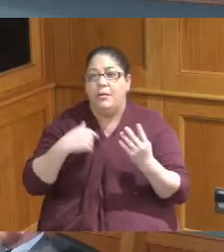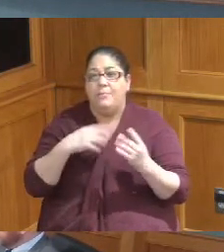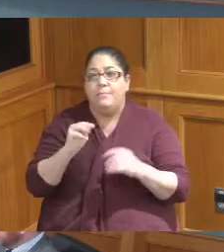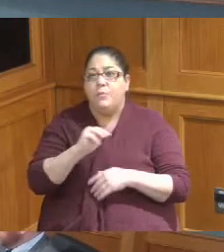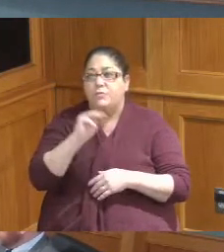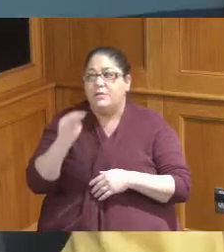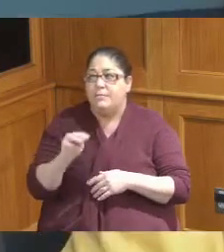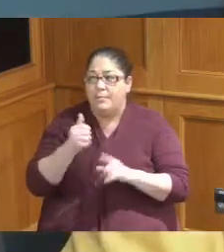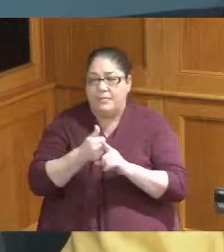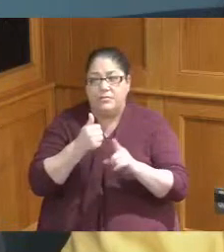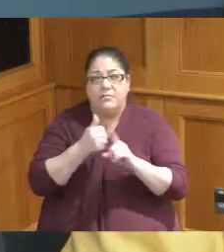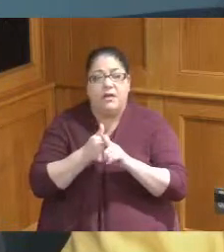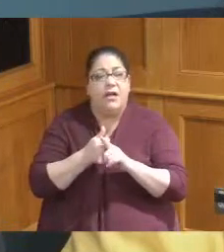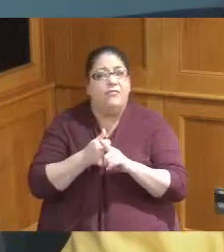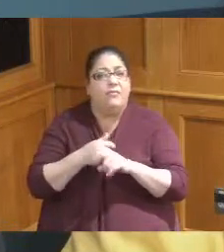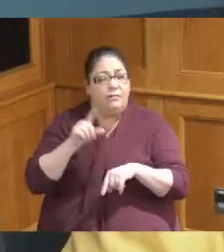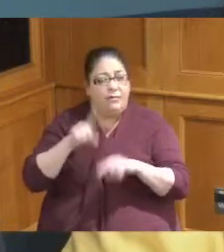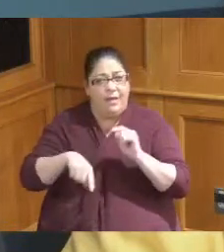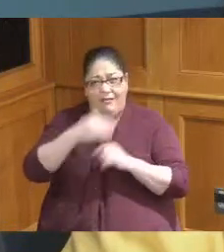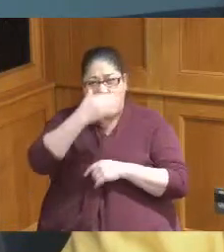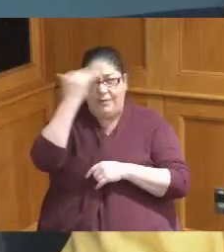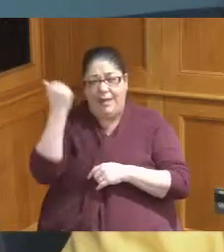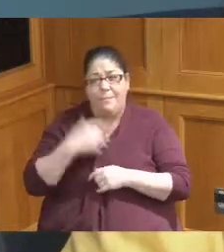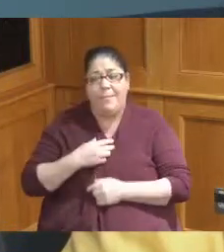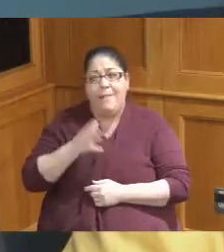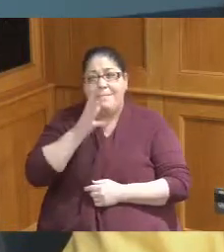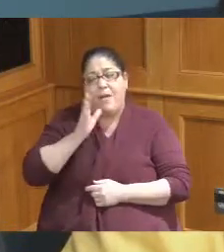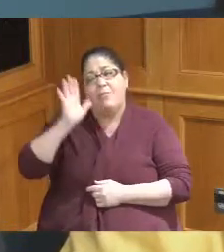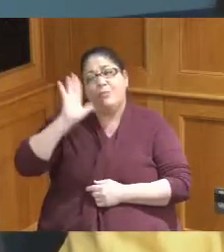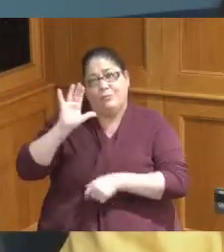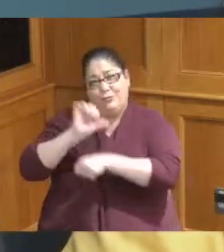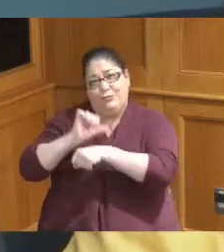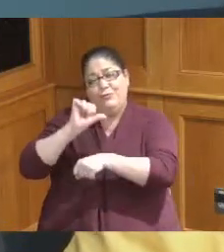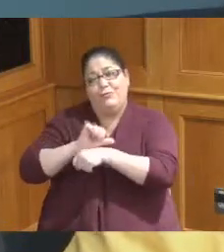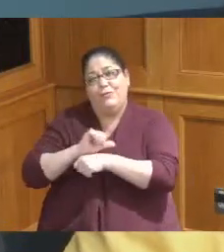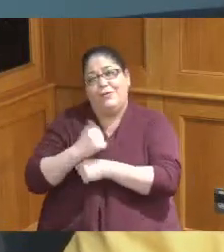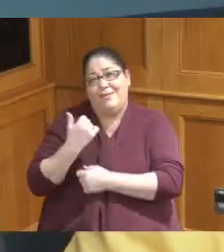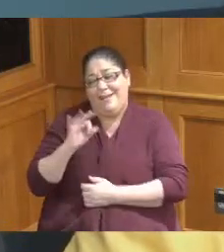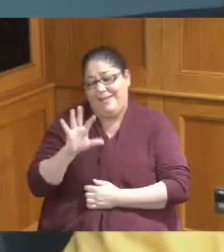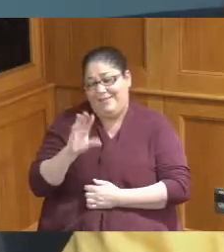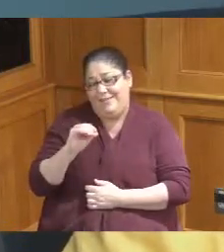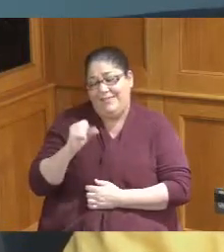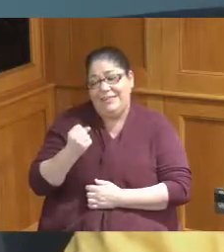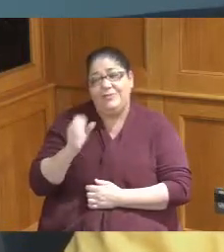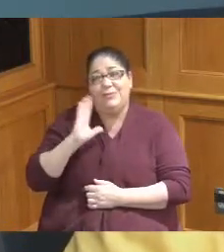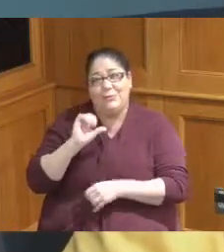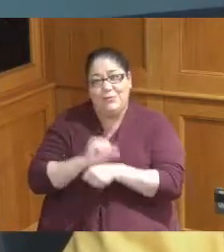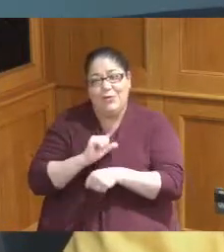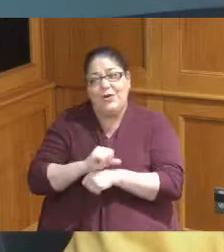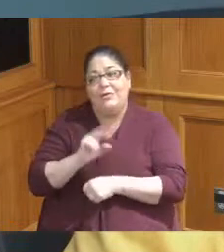I could not forget about my mom worked at Union Terminal in the 50s she worked in the food area